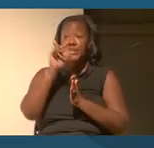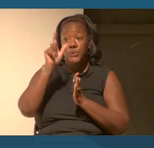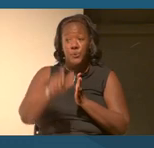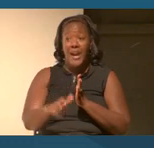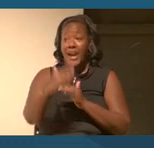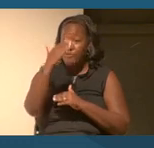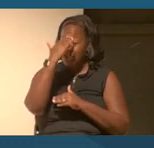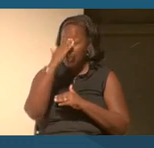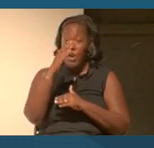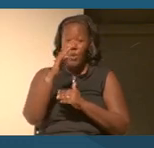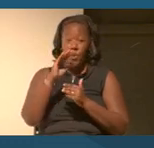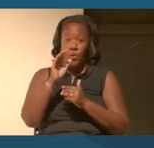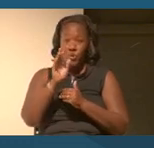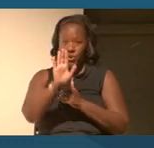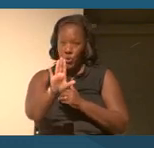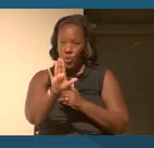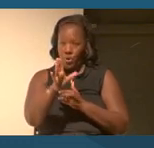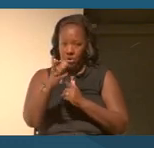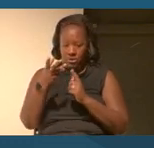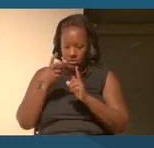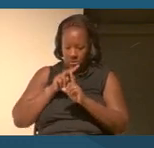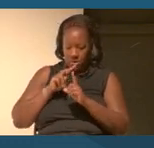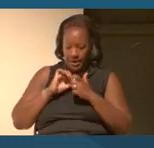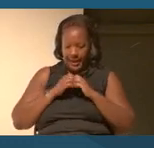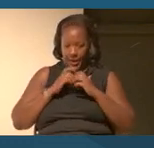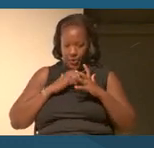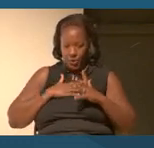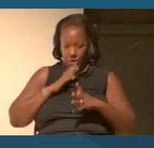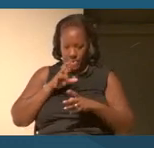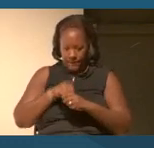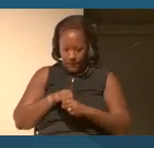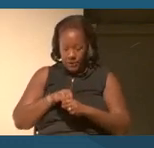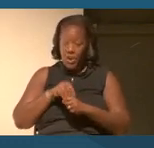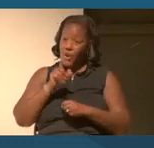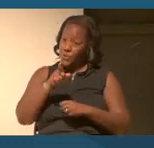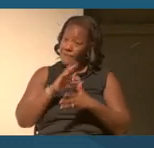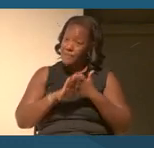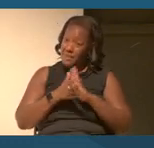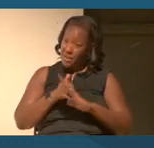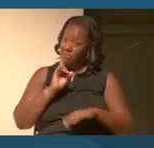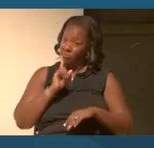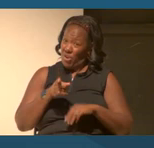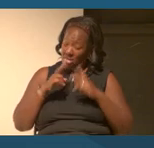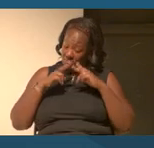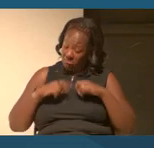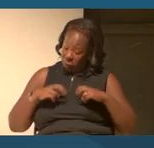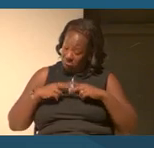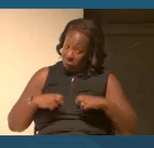entering yourself, right? You have to get real with yourself. So what is it that I know?